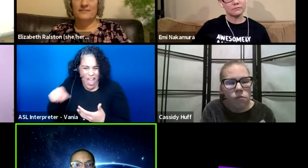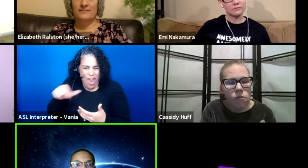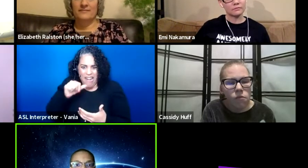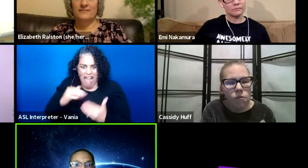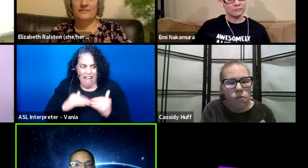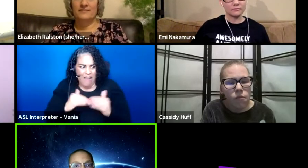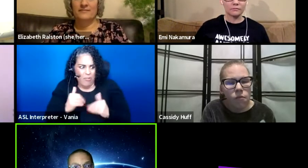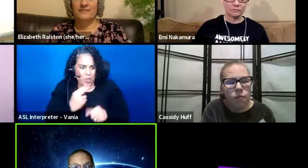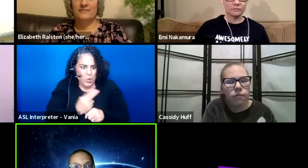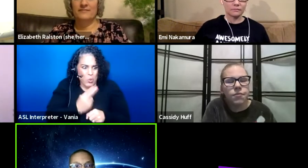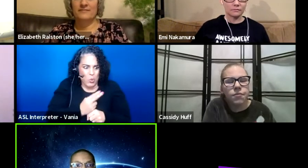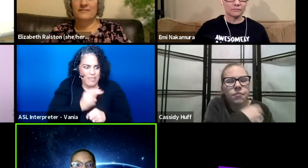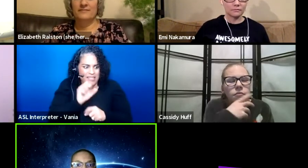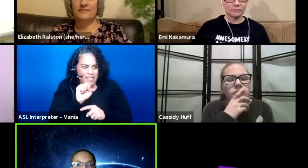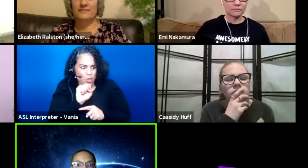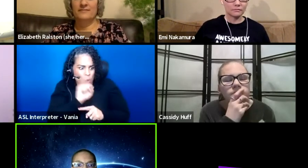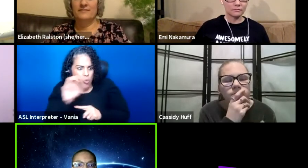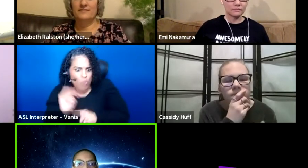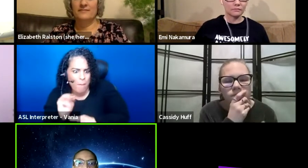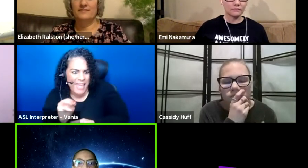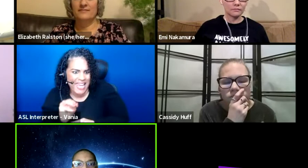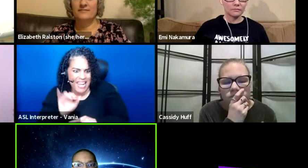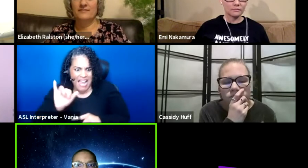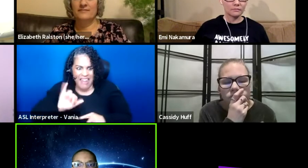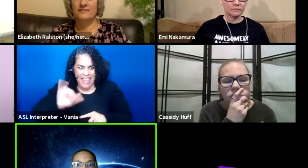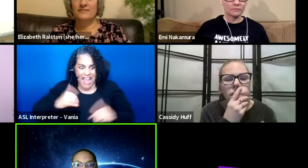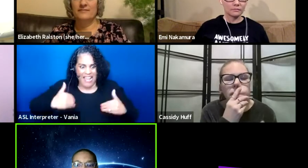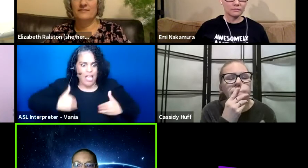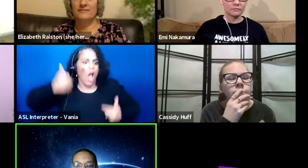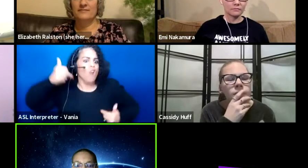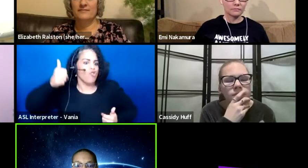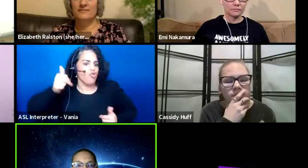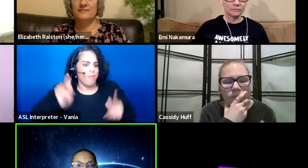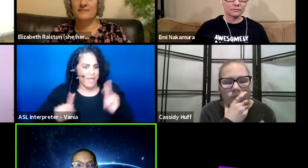with social media as younger members are going to be,